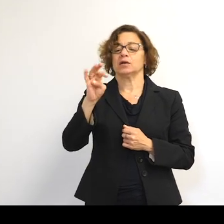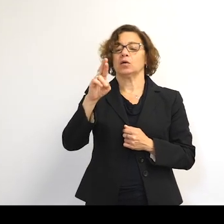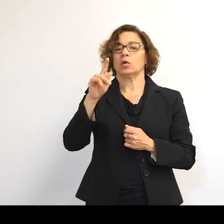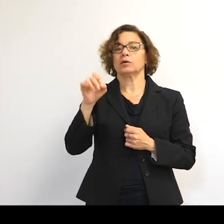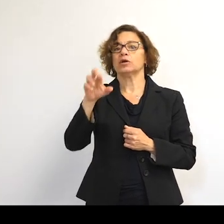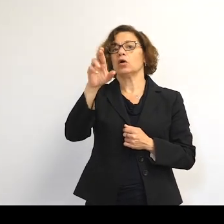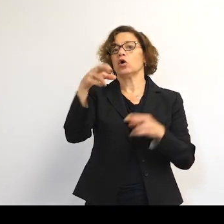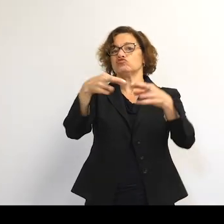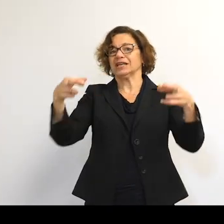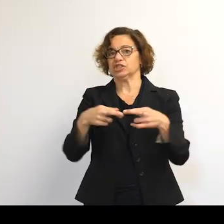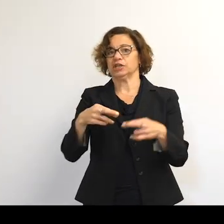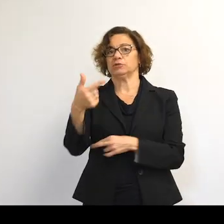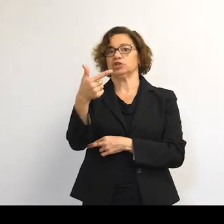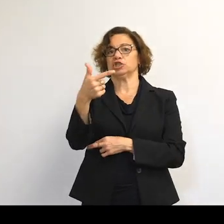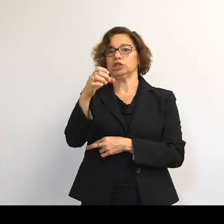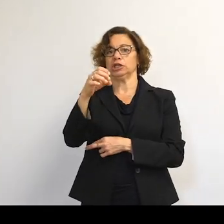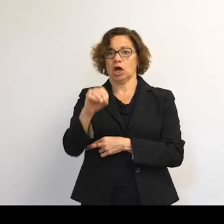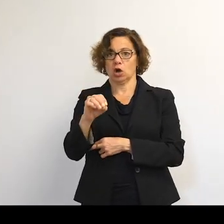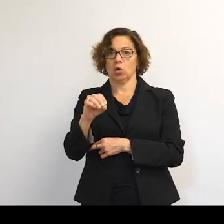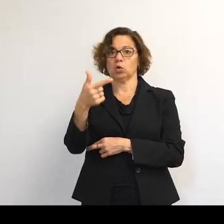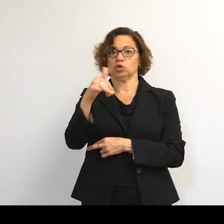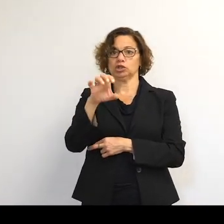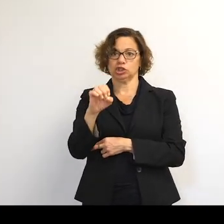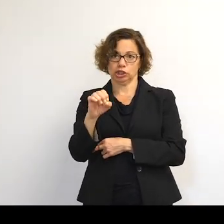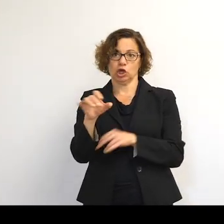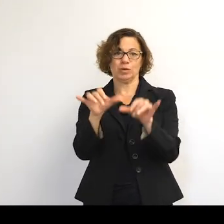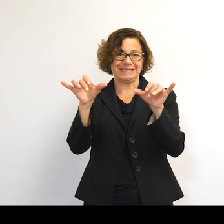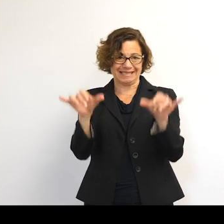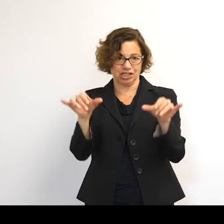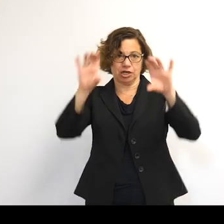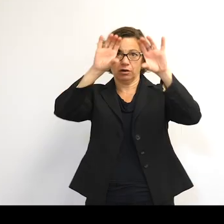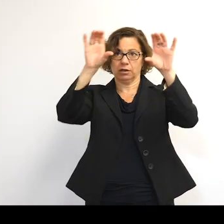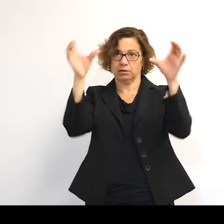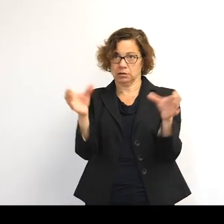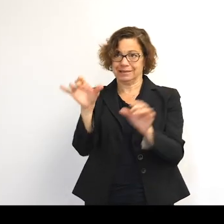geostationary orbit or GEO. And this isn't a range.